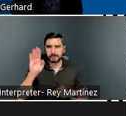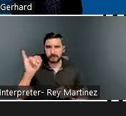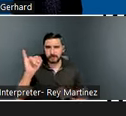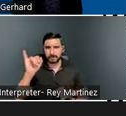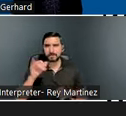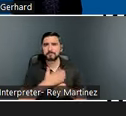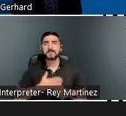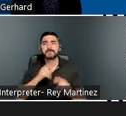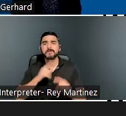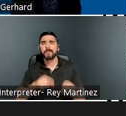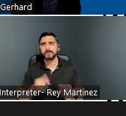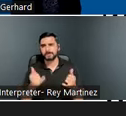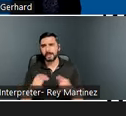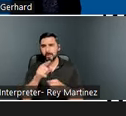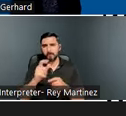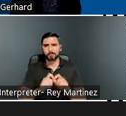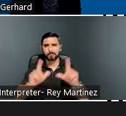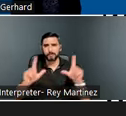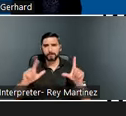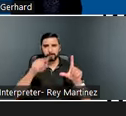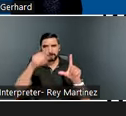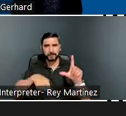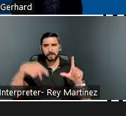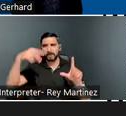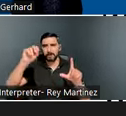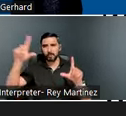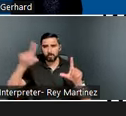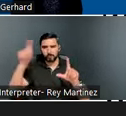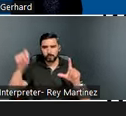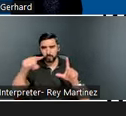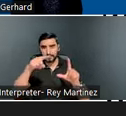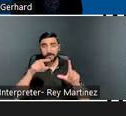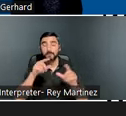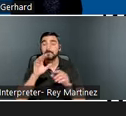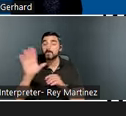to the poll question - it should have popped up on your screen. What is your agency's experience